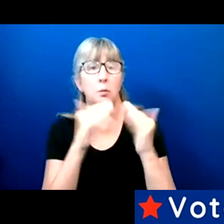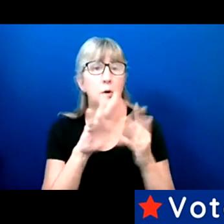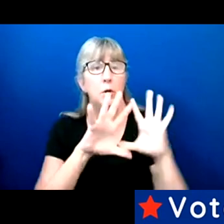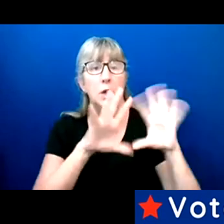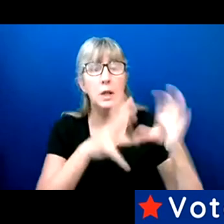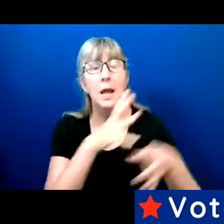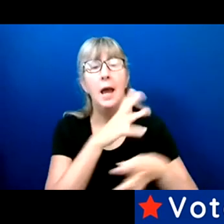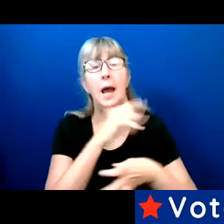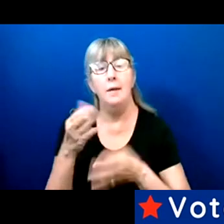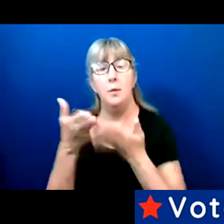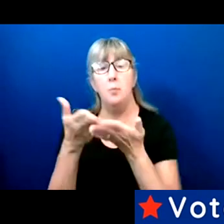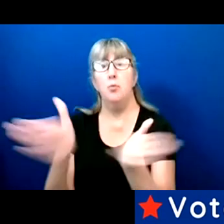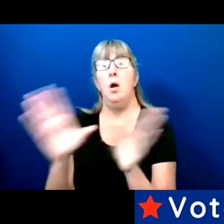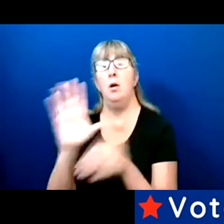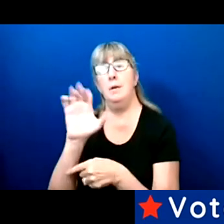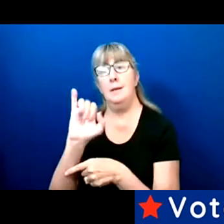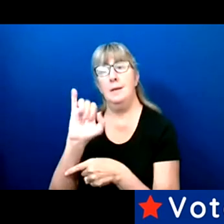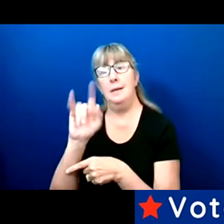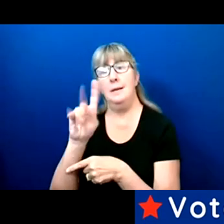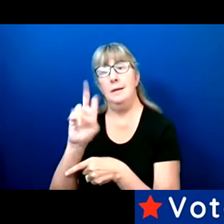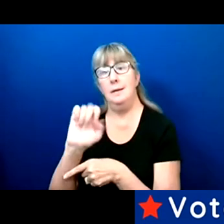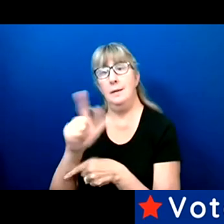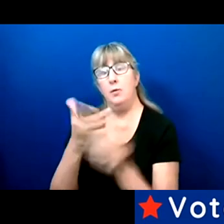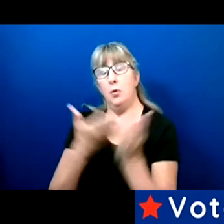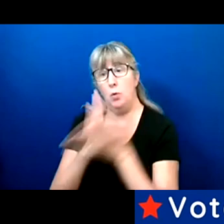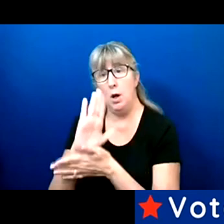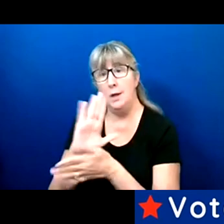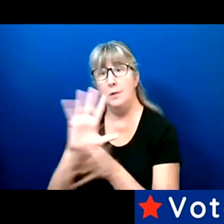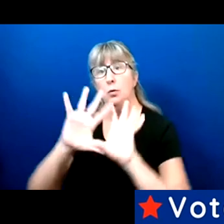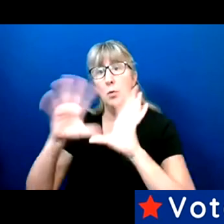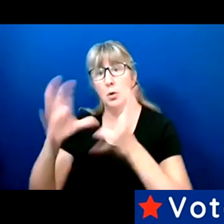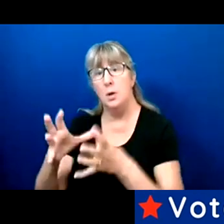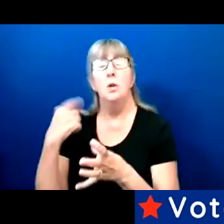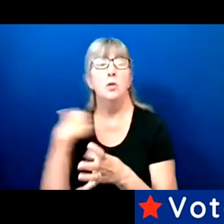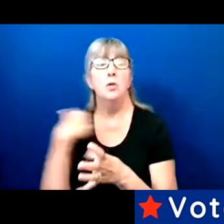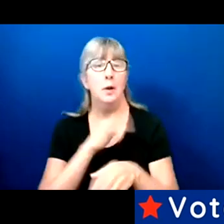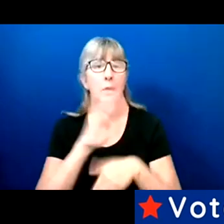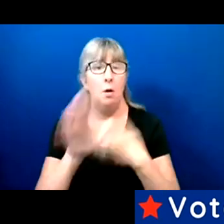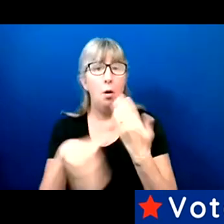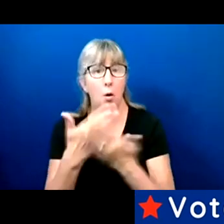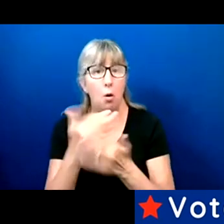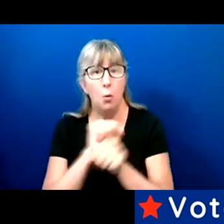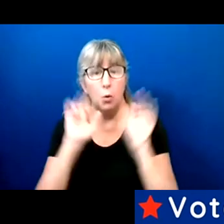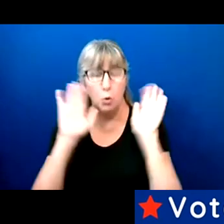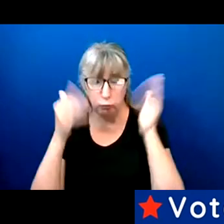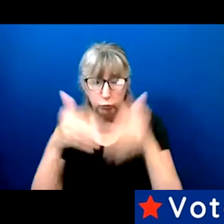So that we can all work to achieve the progress that we need, and so we don't go back in time.